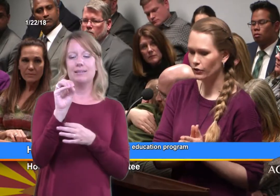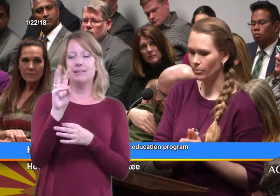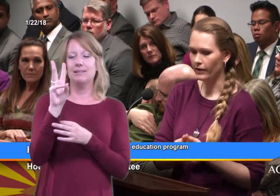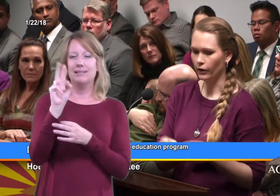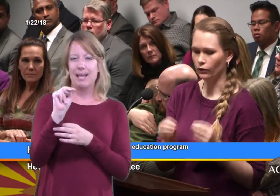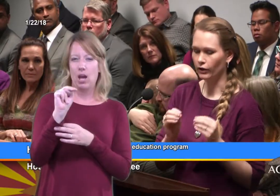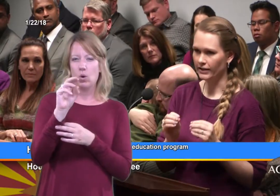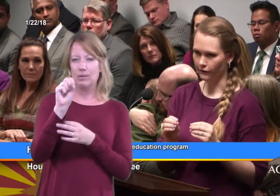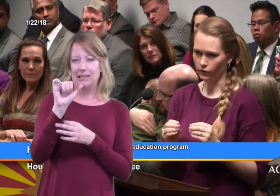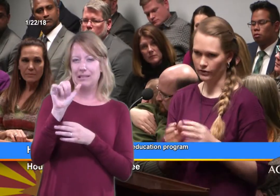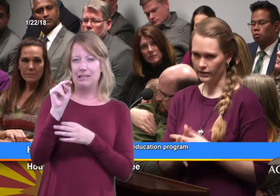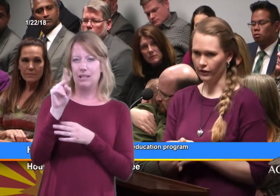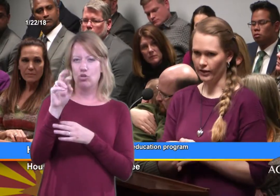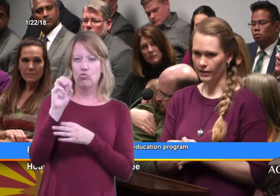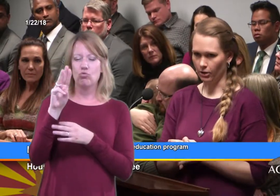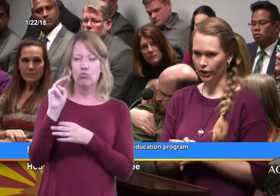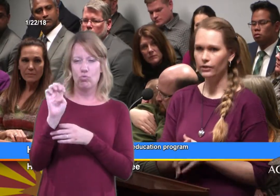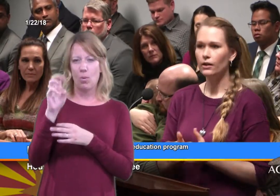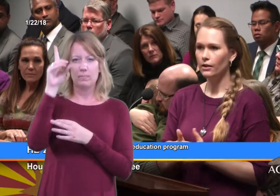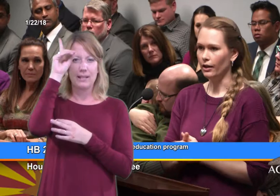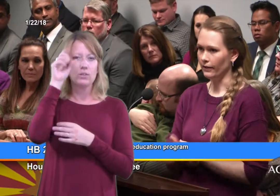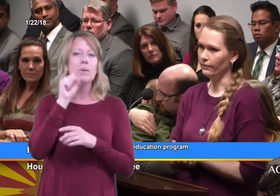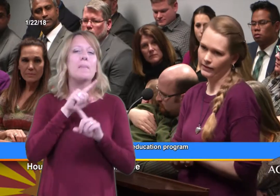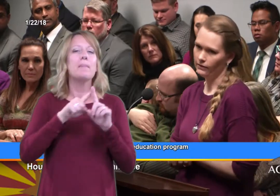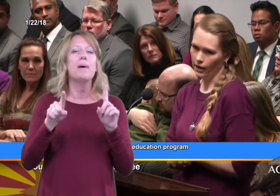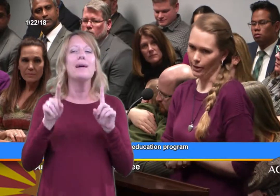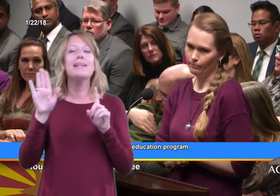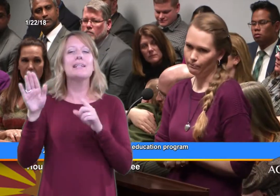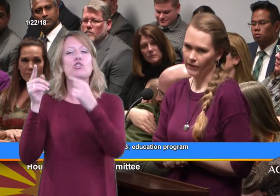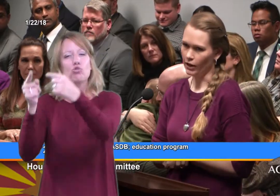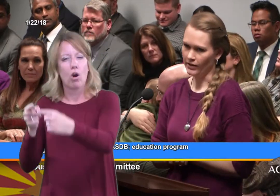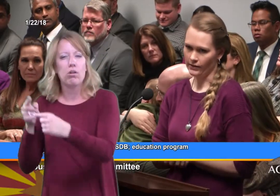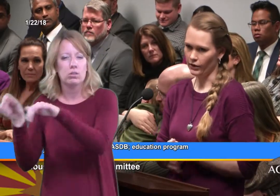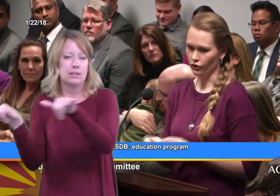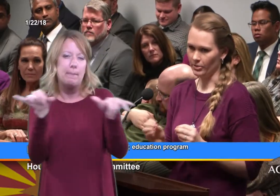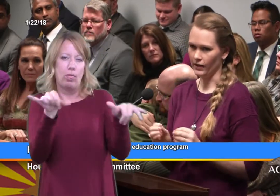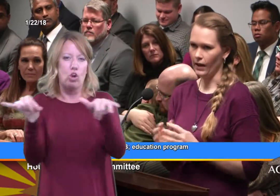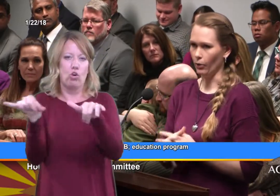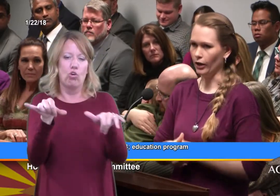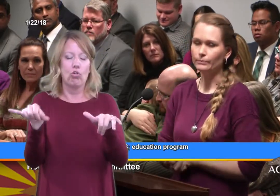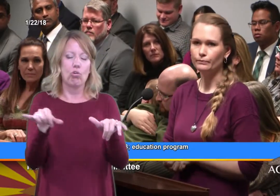but their learning difficulties are very similar, and I know Down Syndrome is a lot more